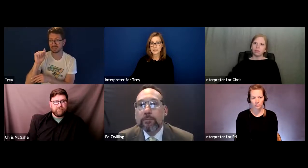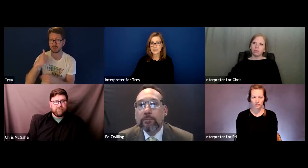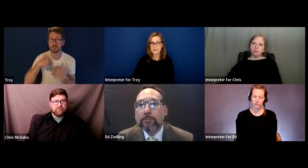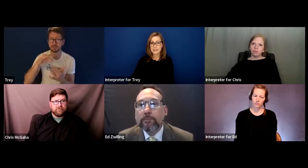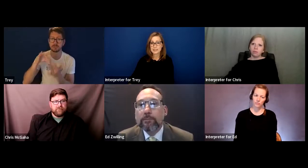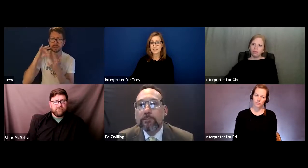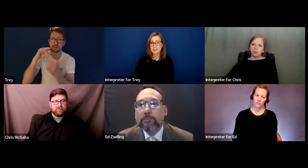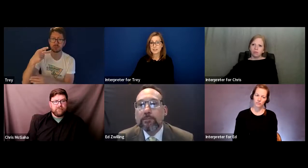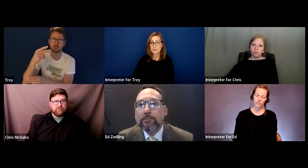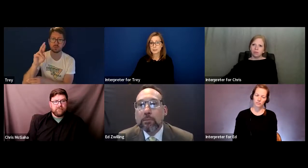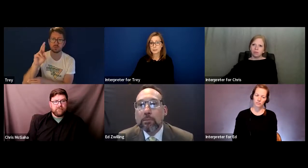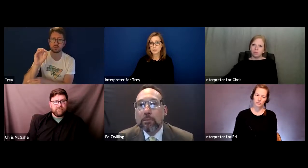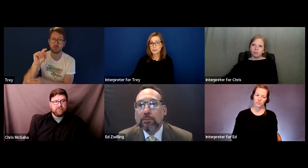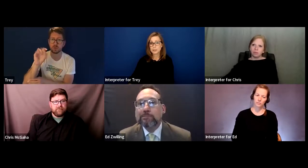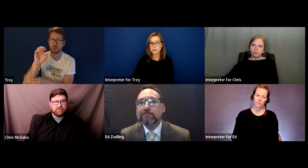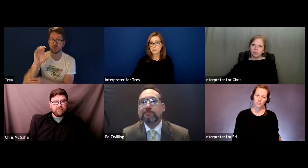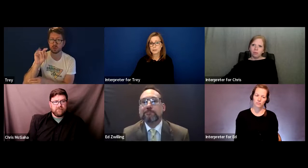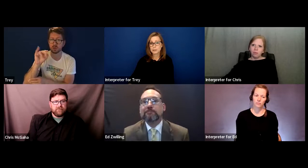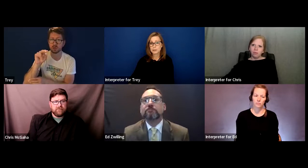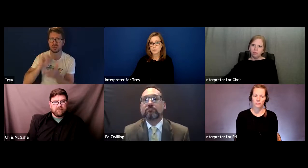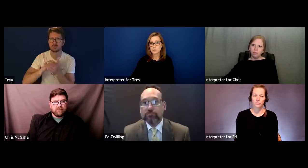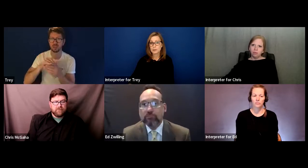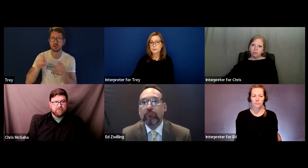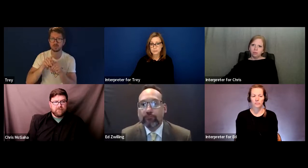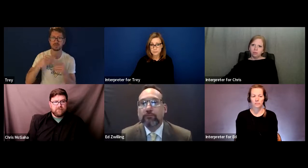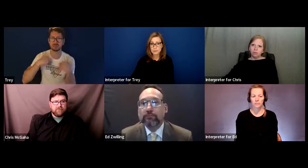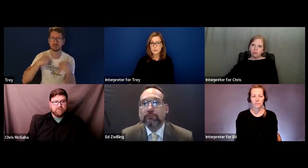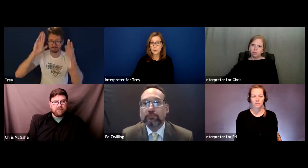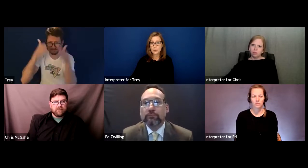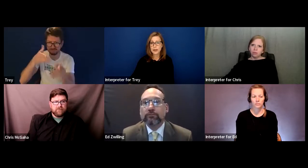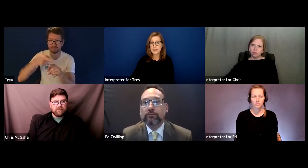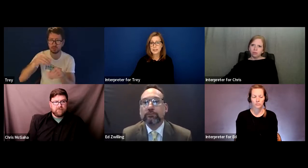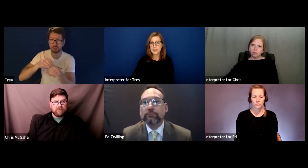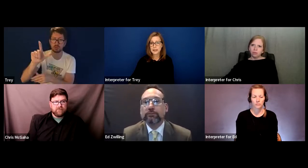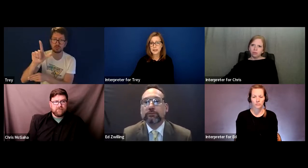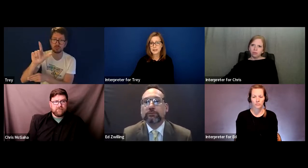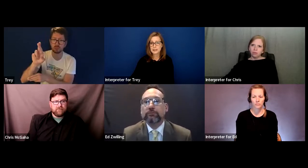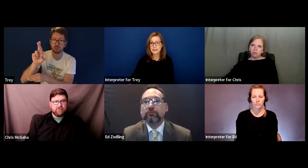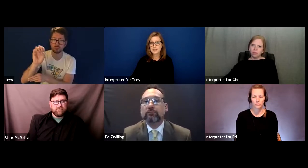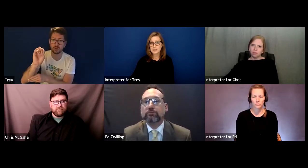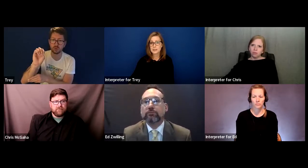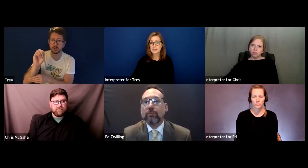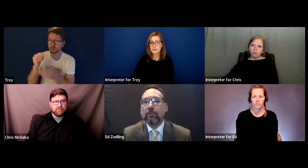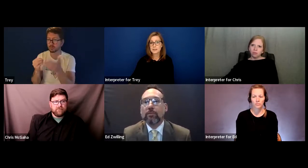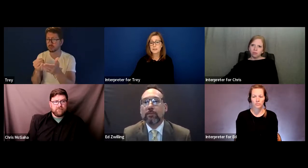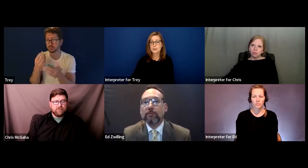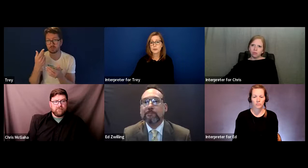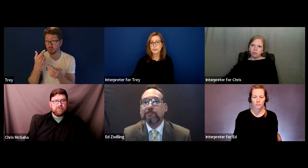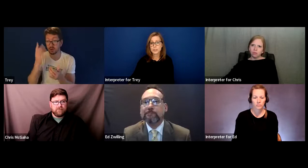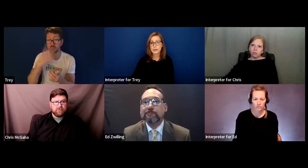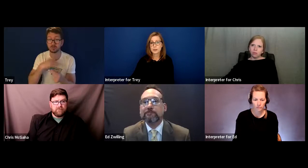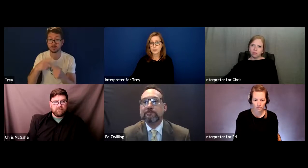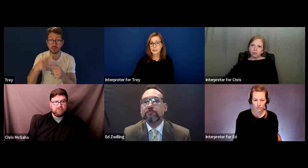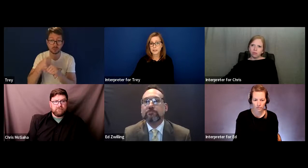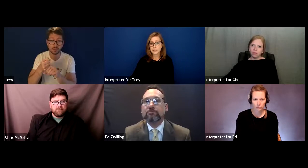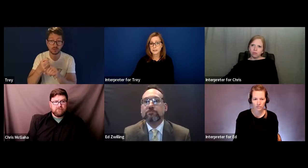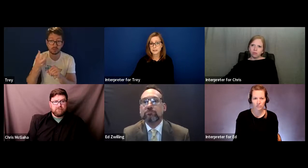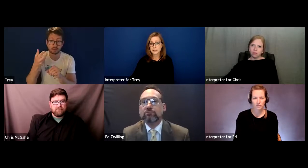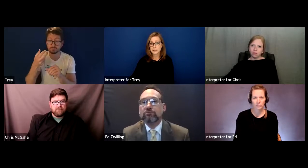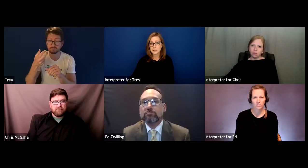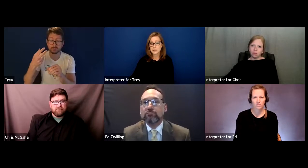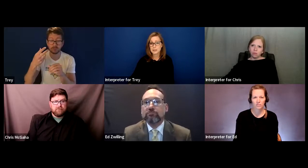It states that there is special protection with IDEA in regards to LRE.